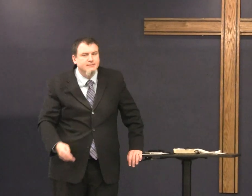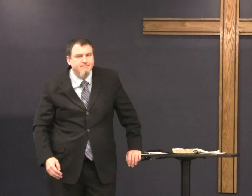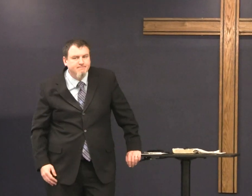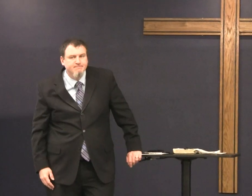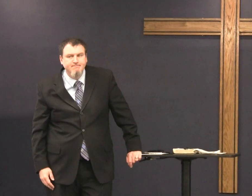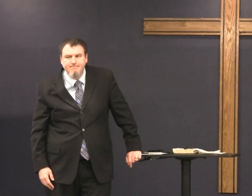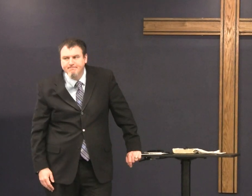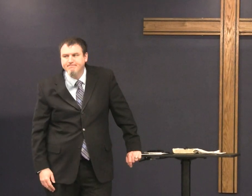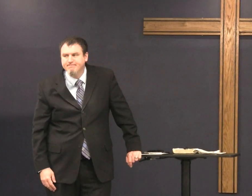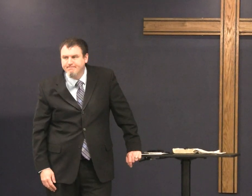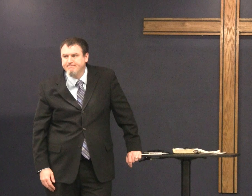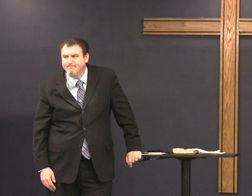I'll see to it